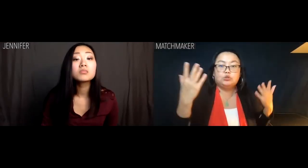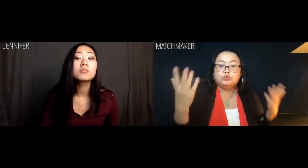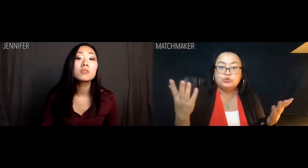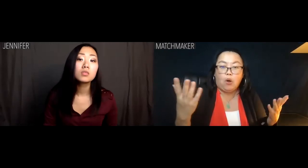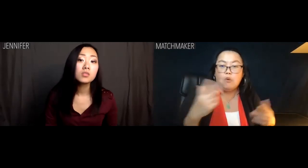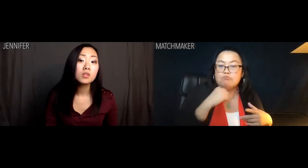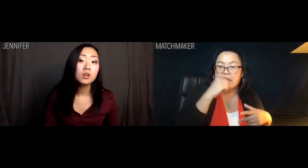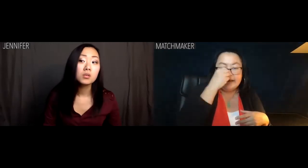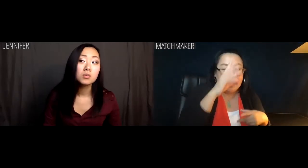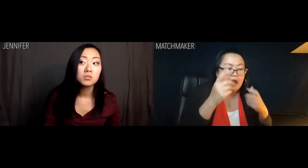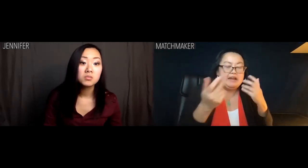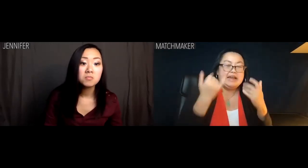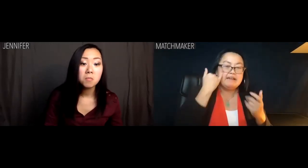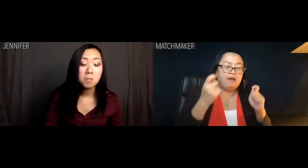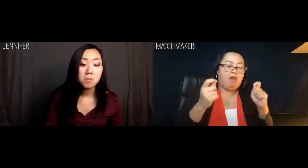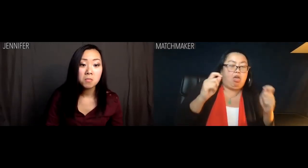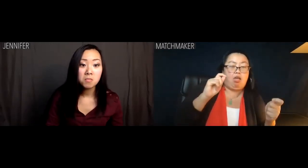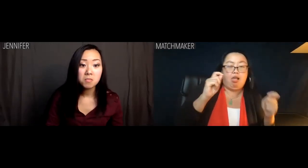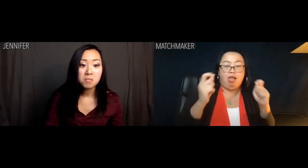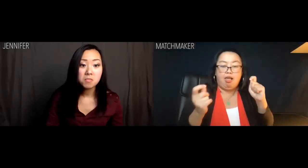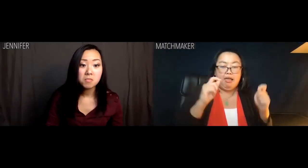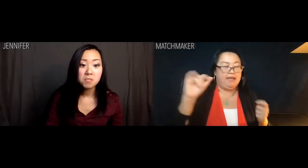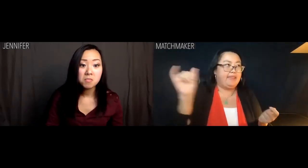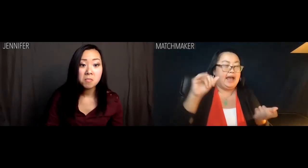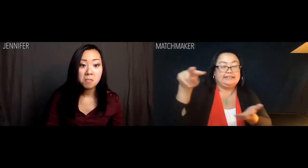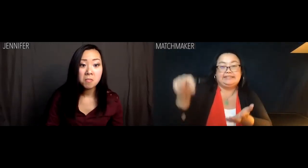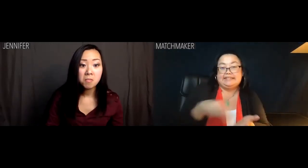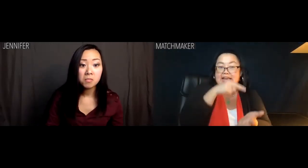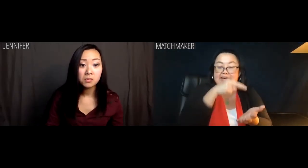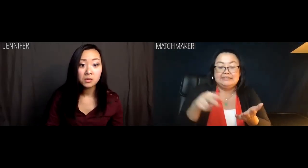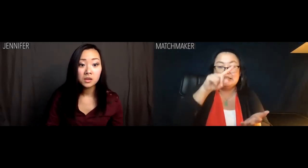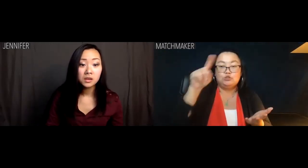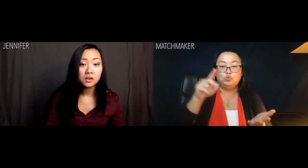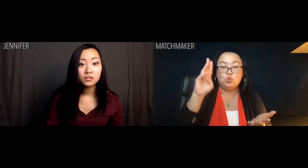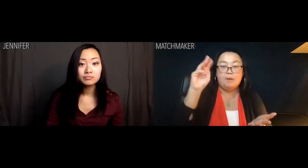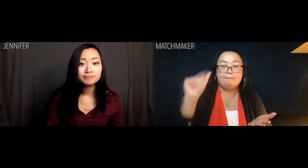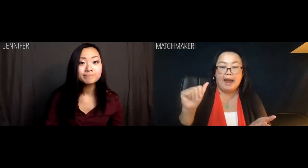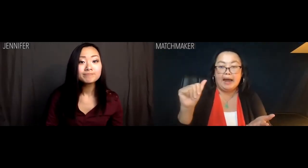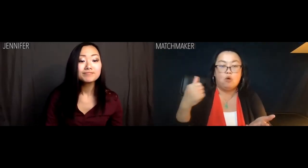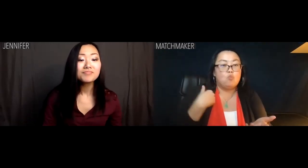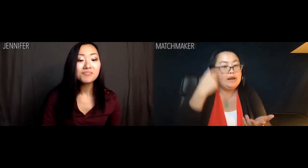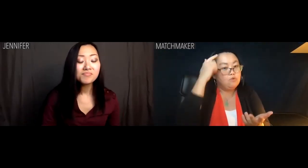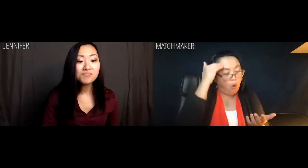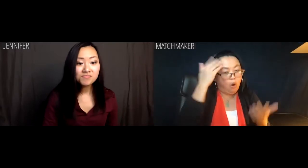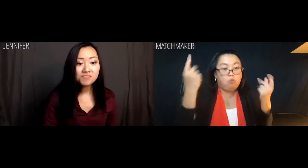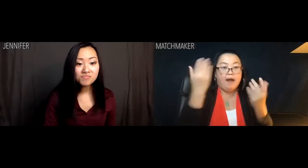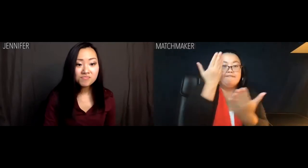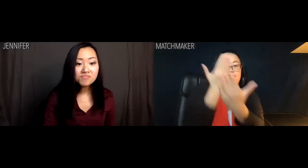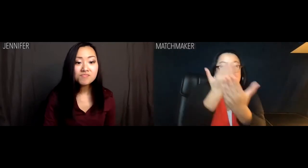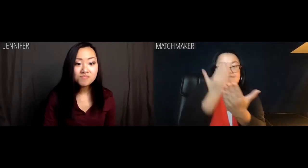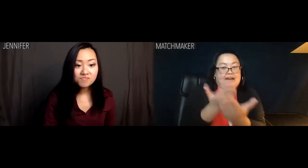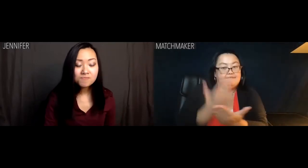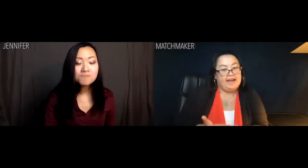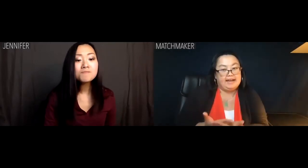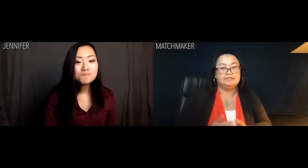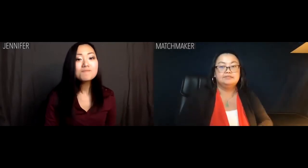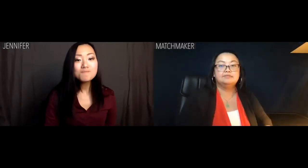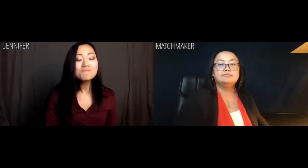So, no, we do not consider what makes people 'click' by including soft factors like 'practices Zumba.' We go by facts.